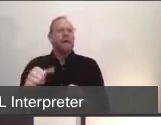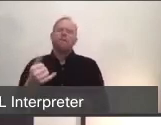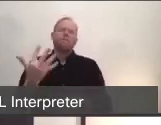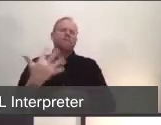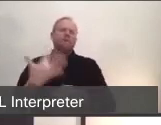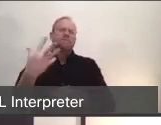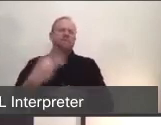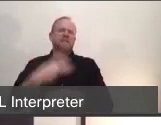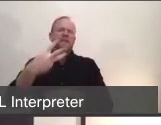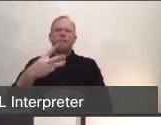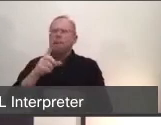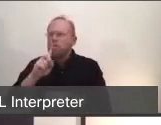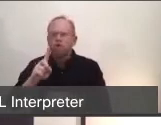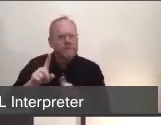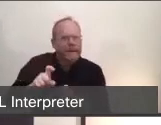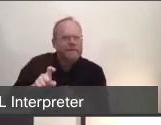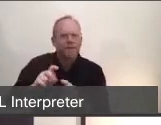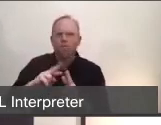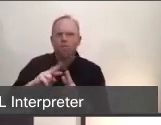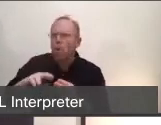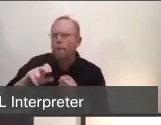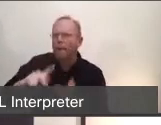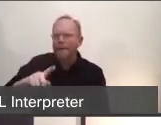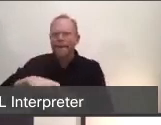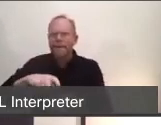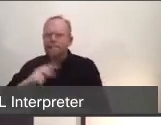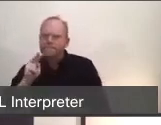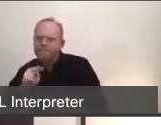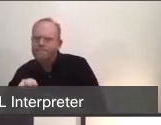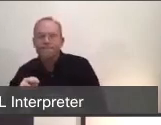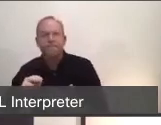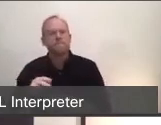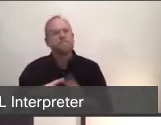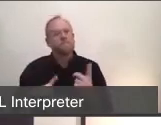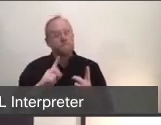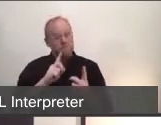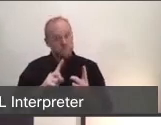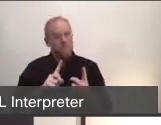But what's happened subsequently is that the providers here in Marin County have come online with faster tests,